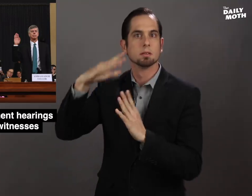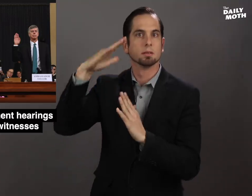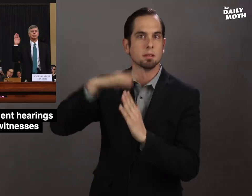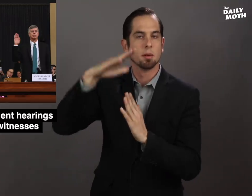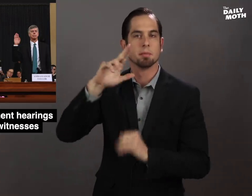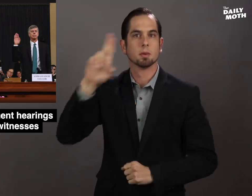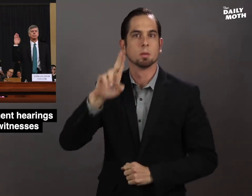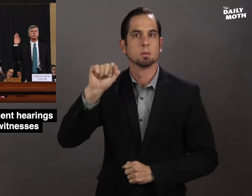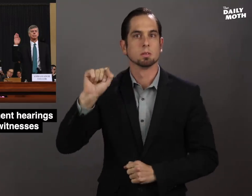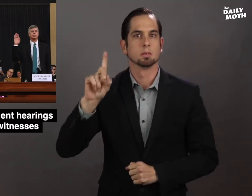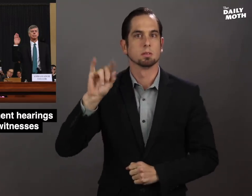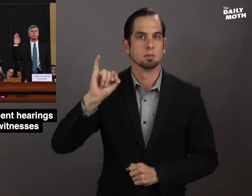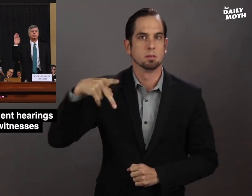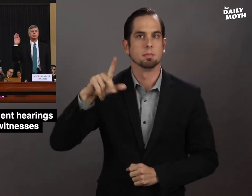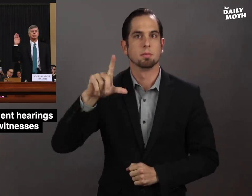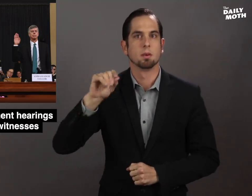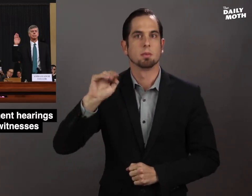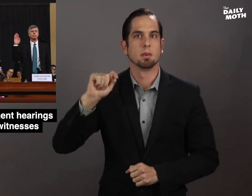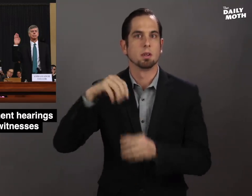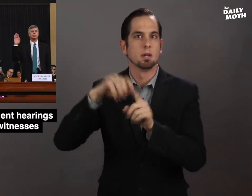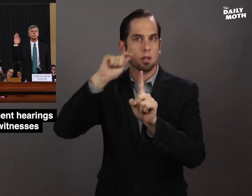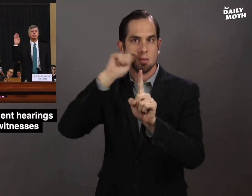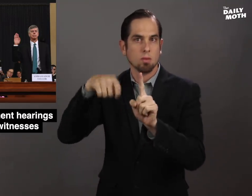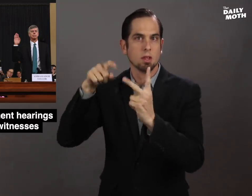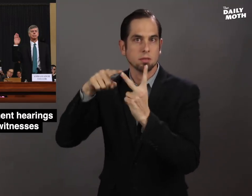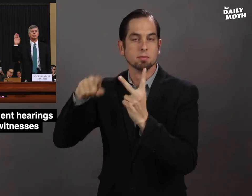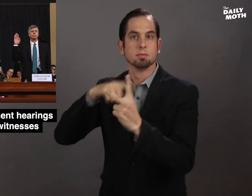the top U.S. diplomat in Ukraine, and